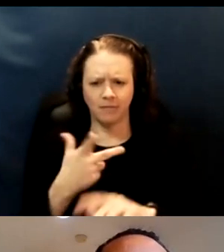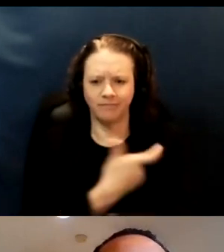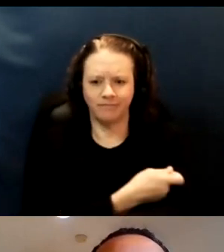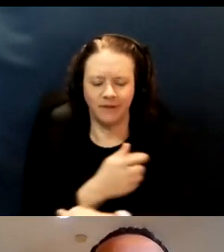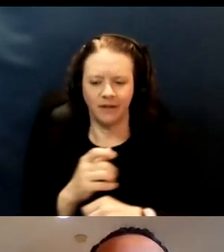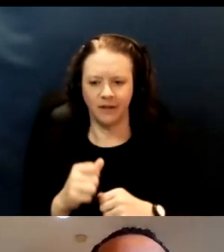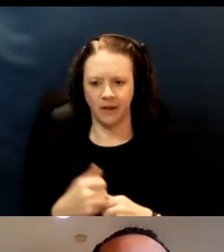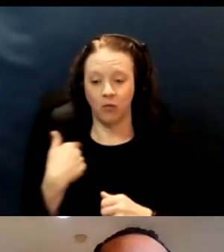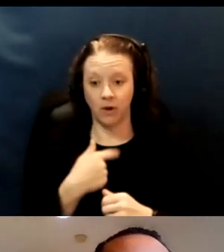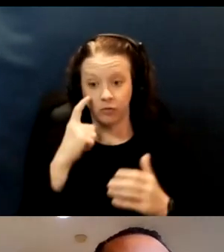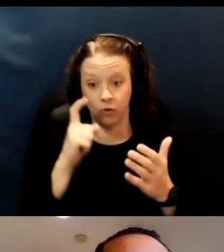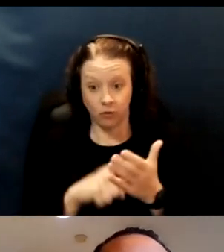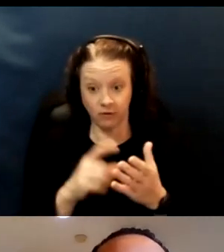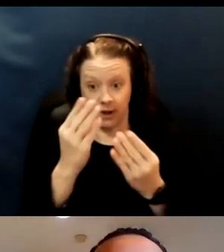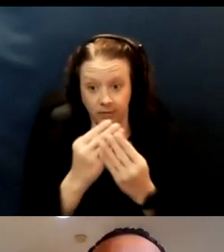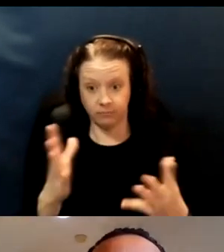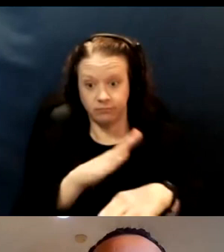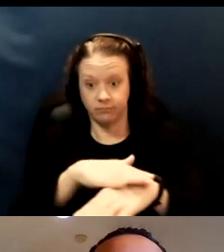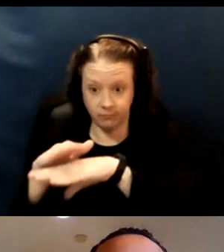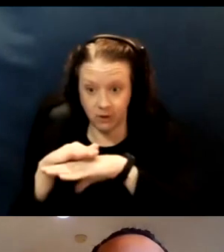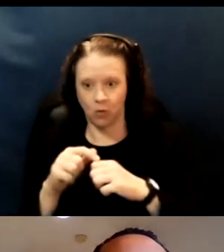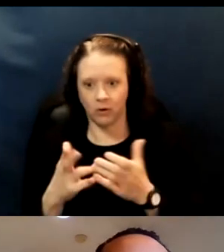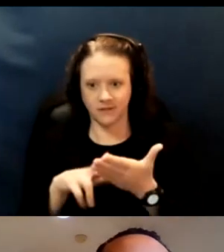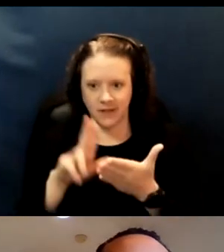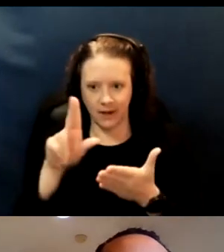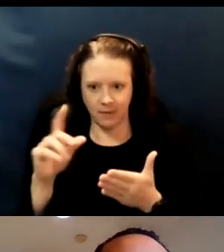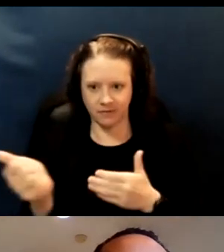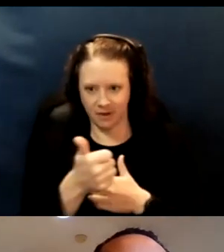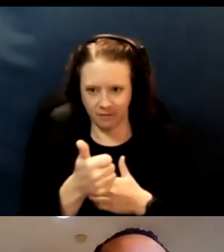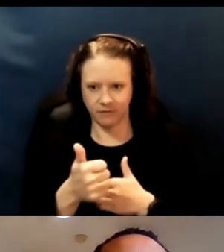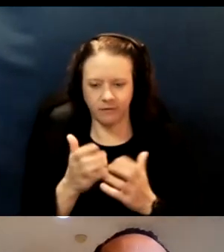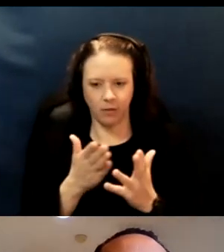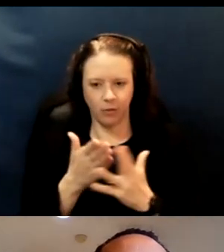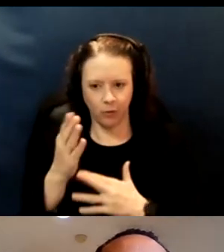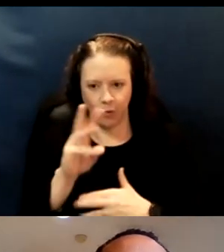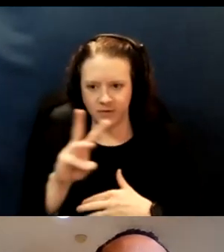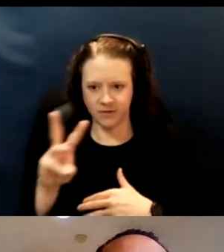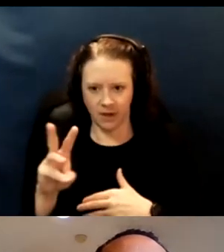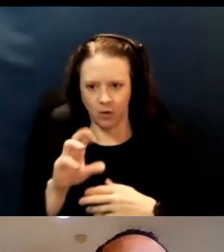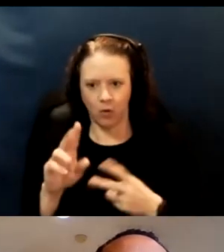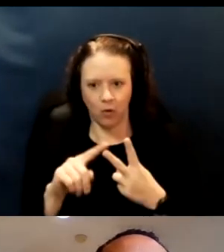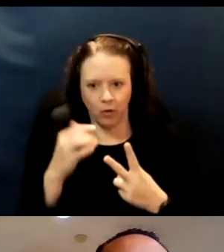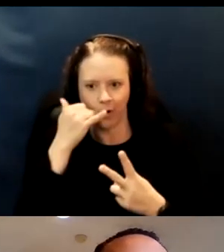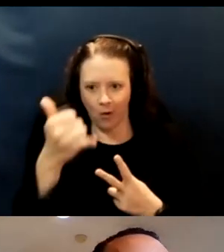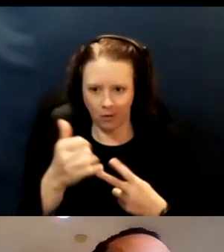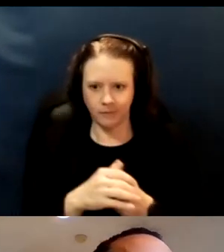or they're signing up by themselves, either the website or through the phone. We're vetting the list,